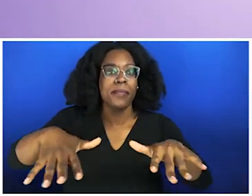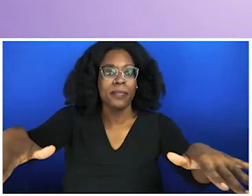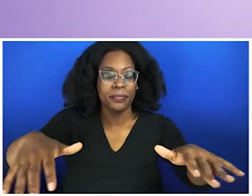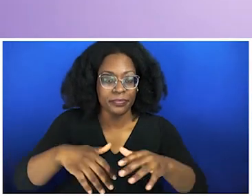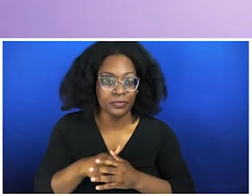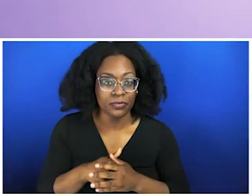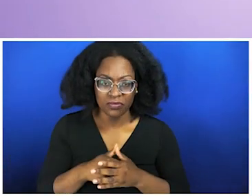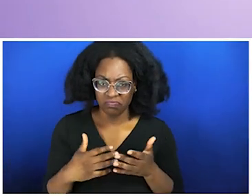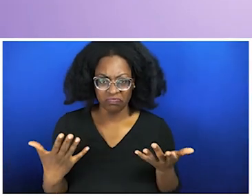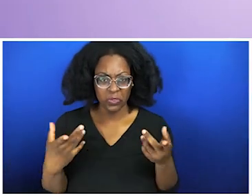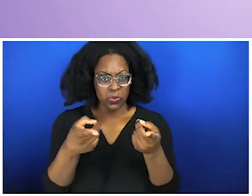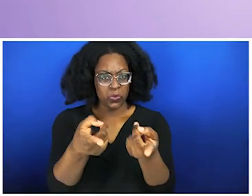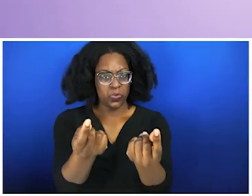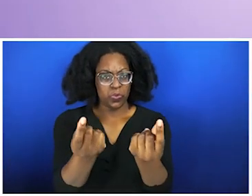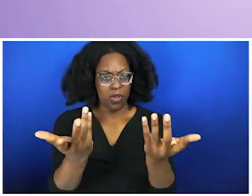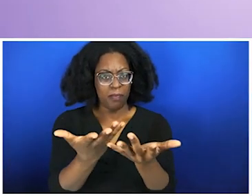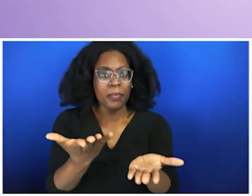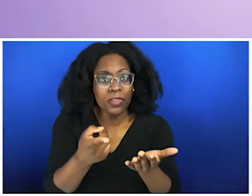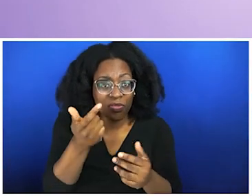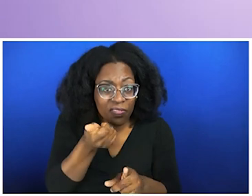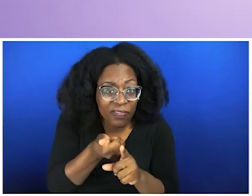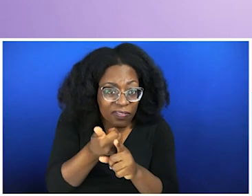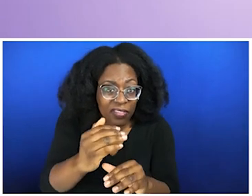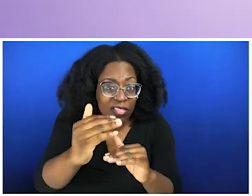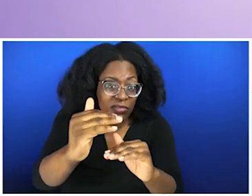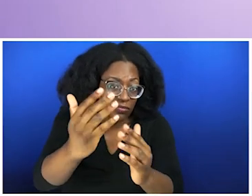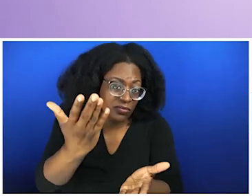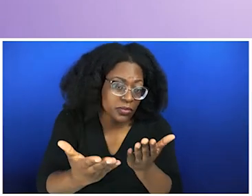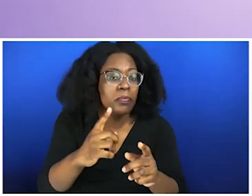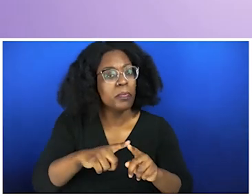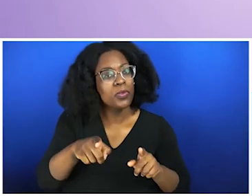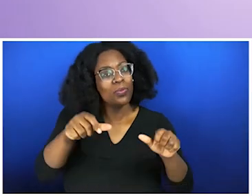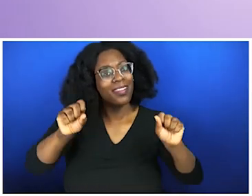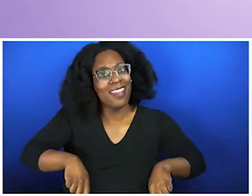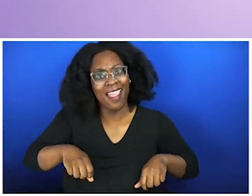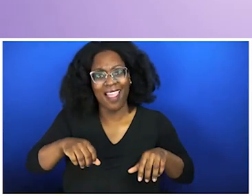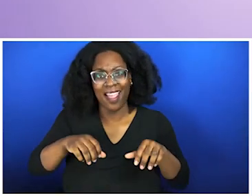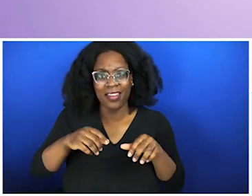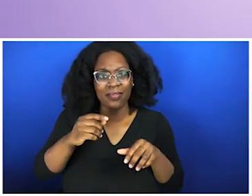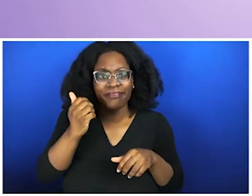we can actually do every single day to stop this. Because this is actually impacting people's